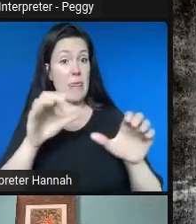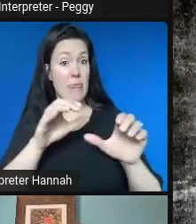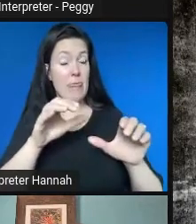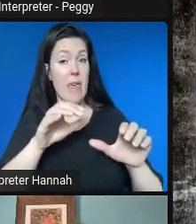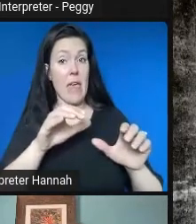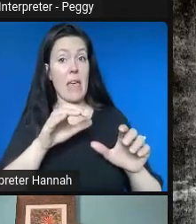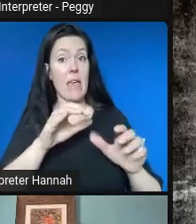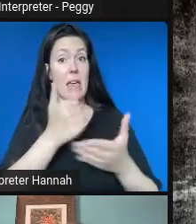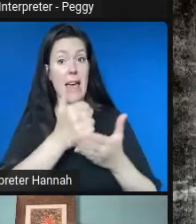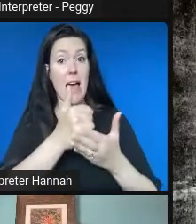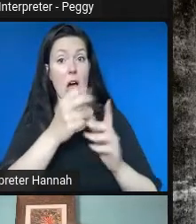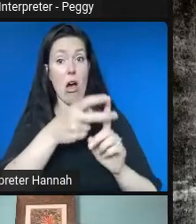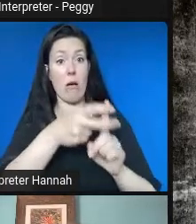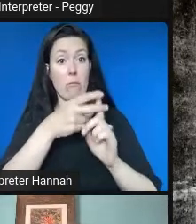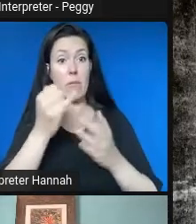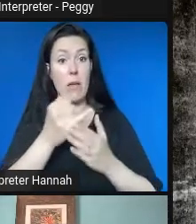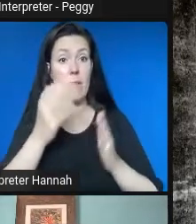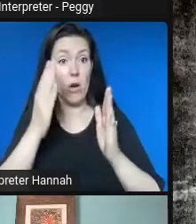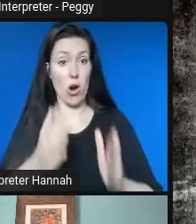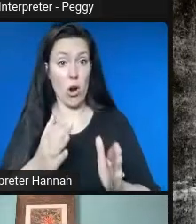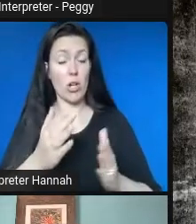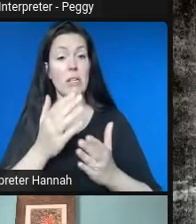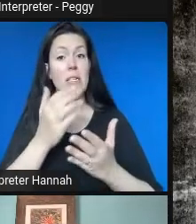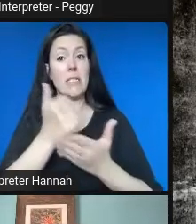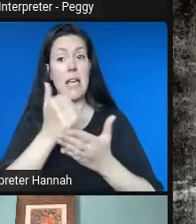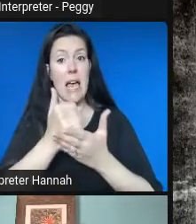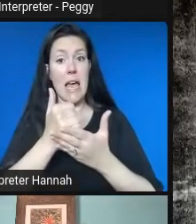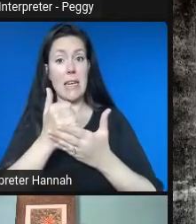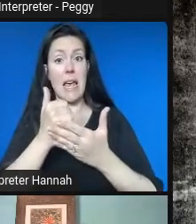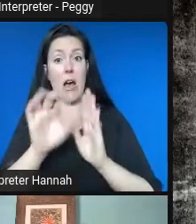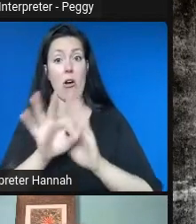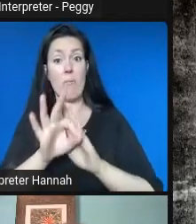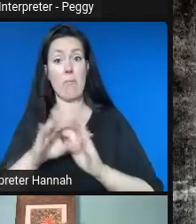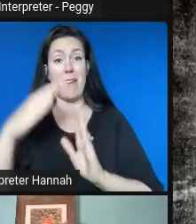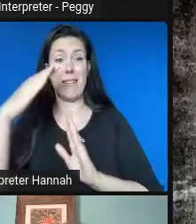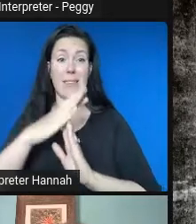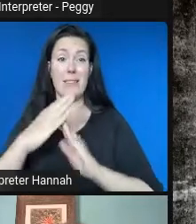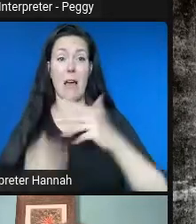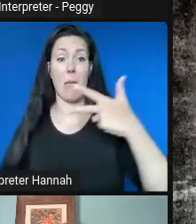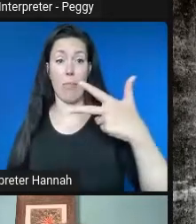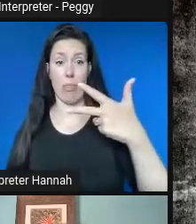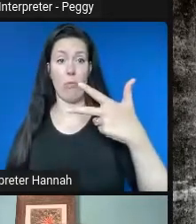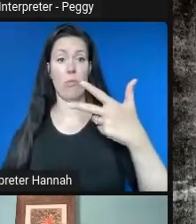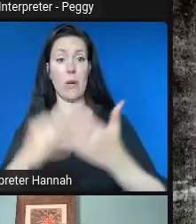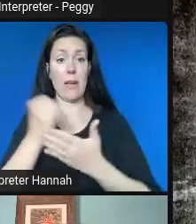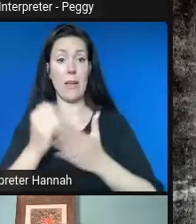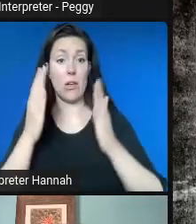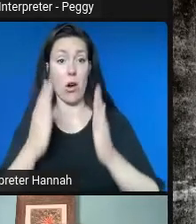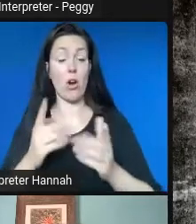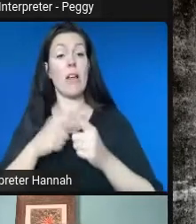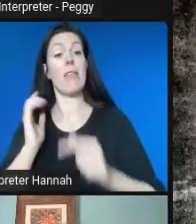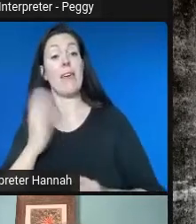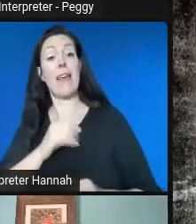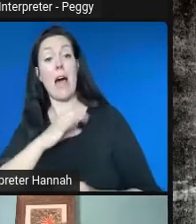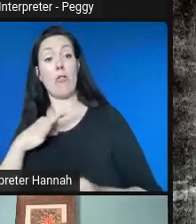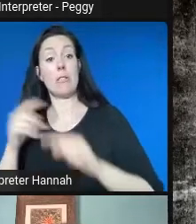narrowed the field down to a top three. And then our staff came in and interviewed those kind